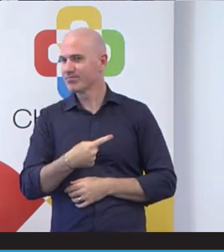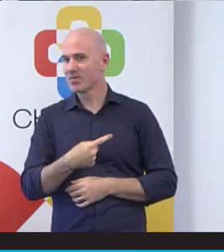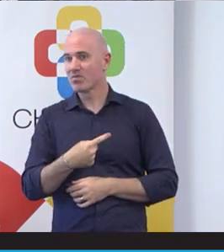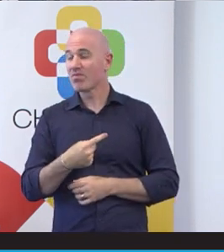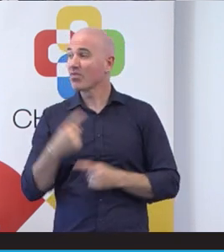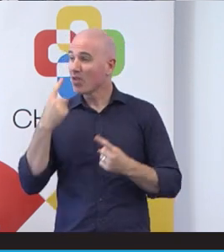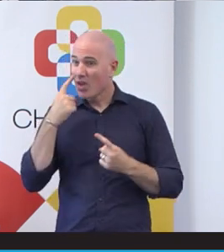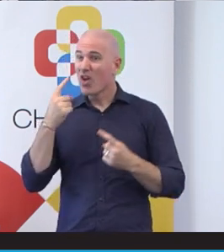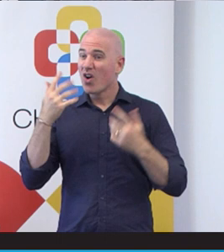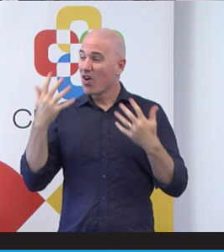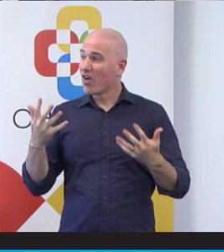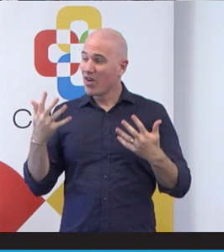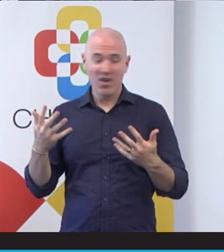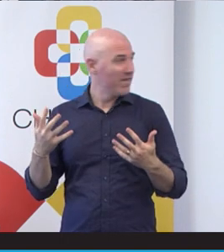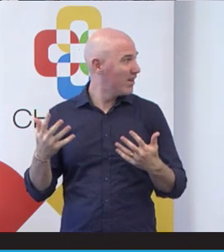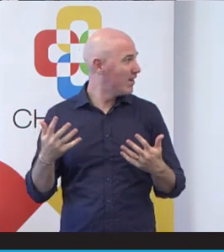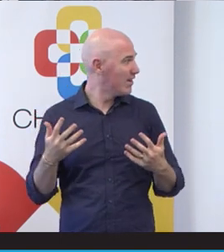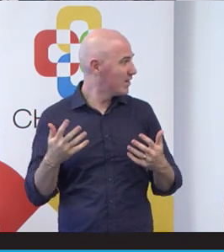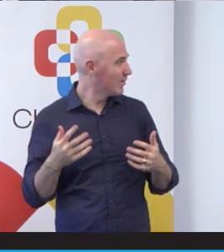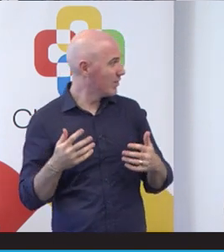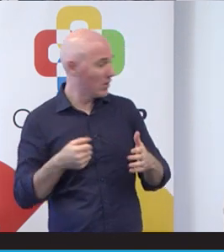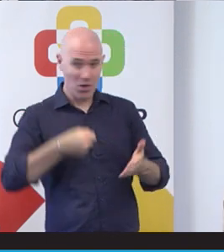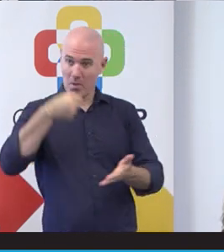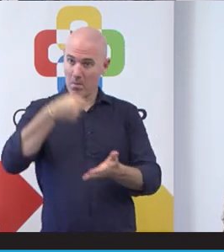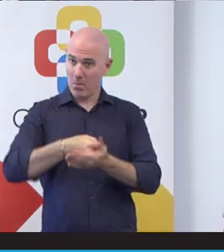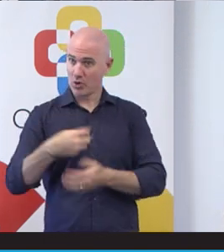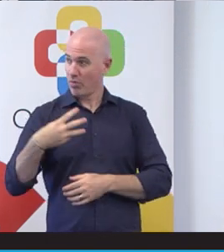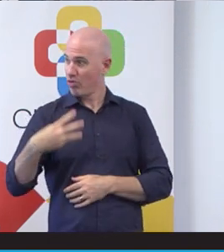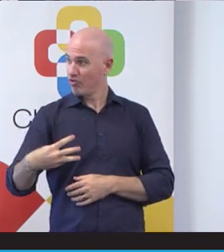that's not working. But the the three down the bottom, physical access cost and wait